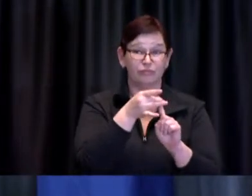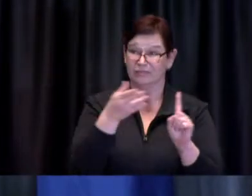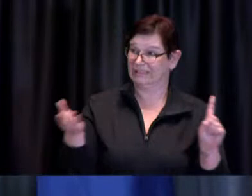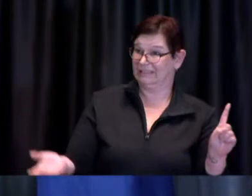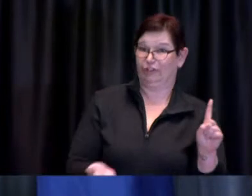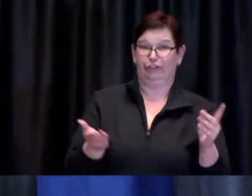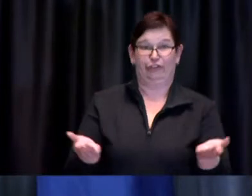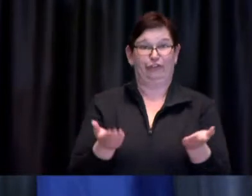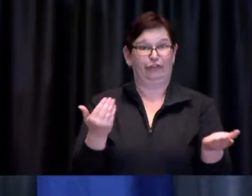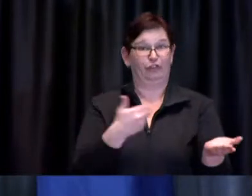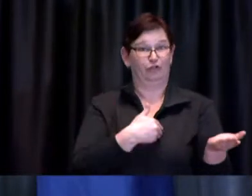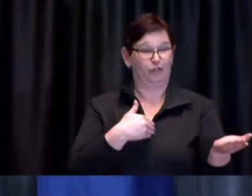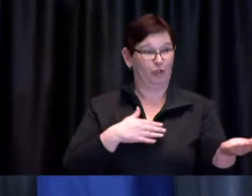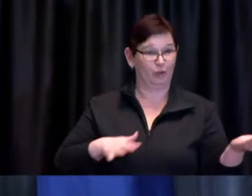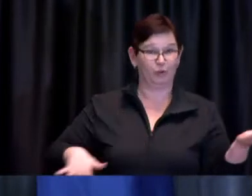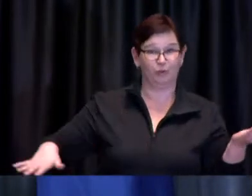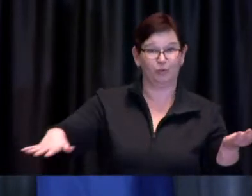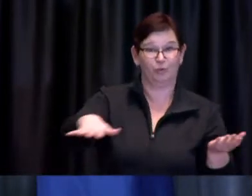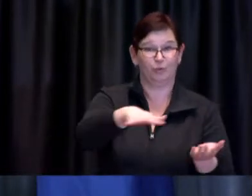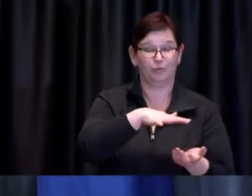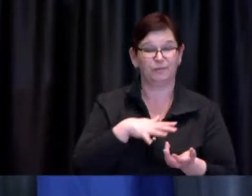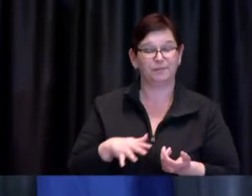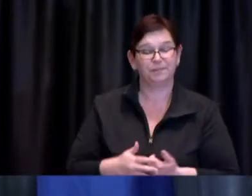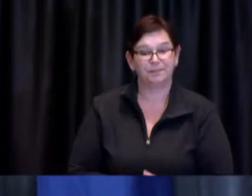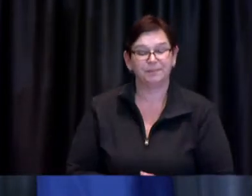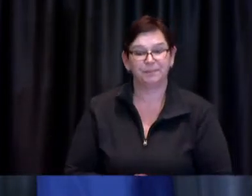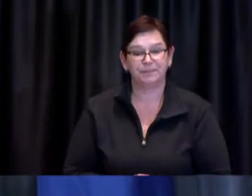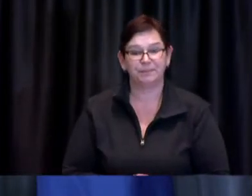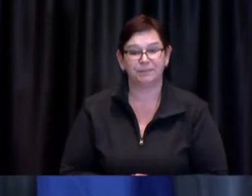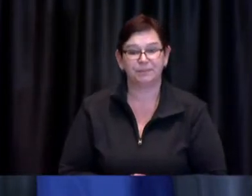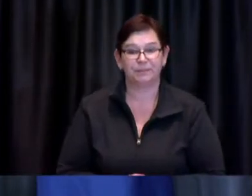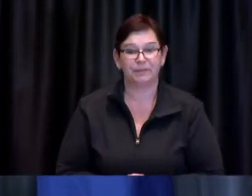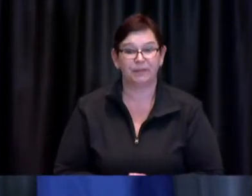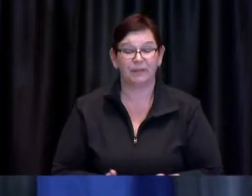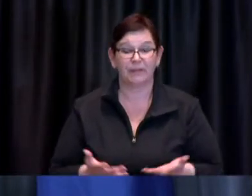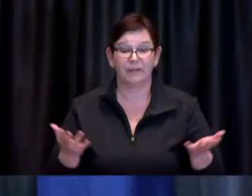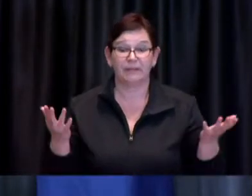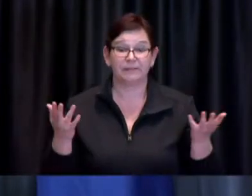These numbers speak for themselves today.